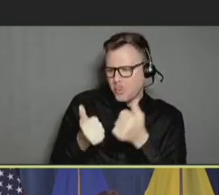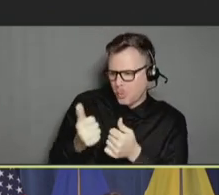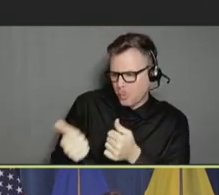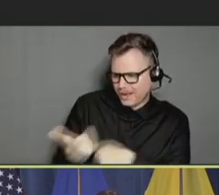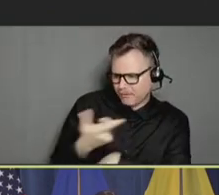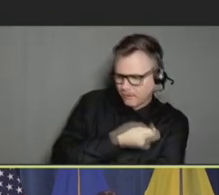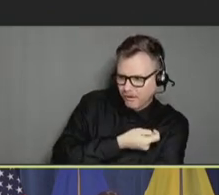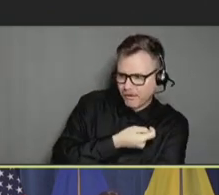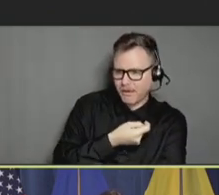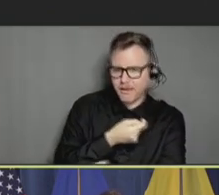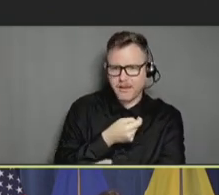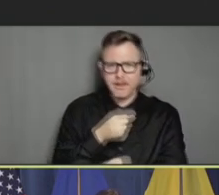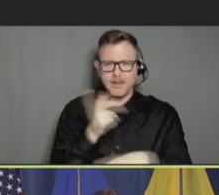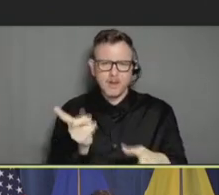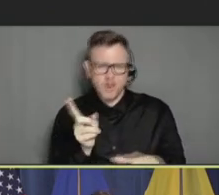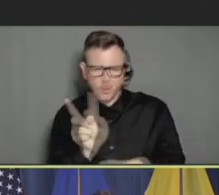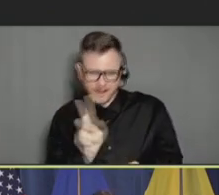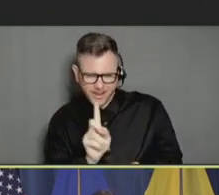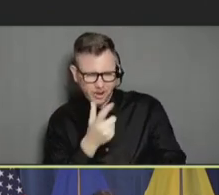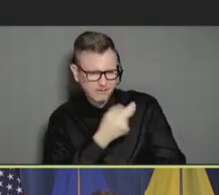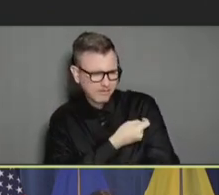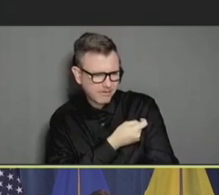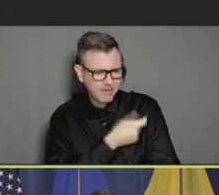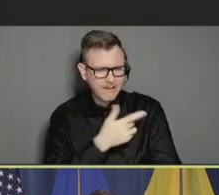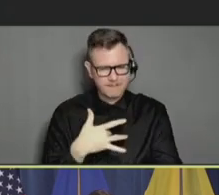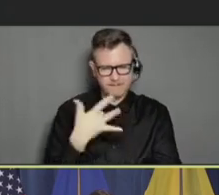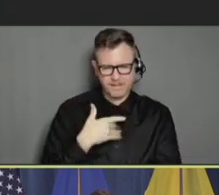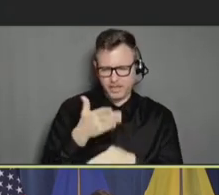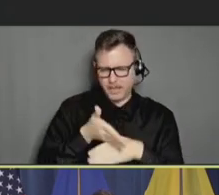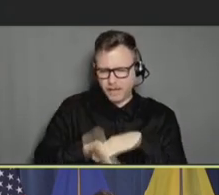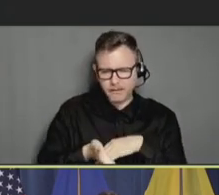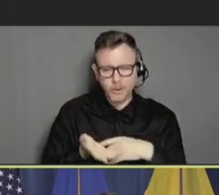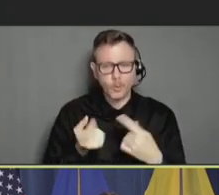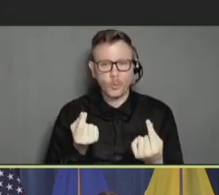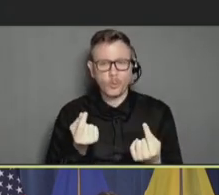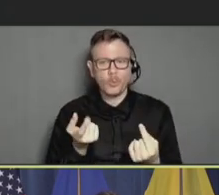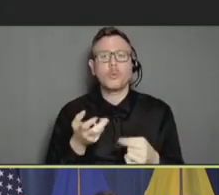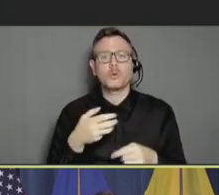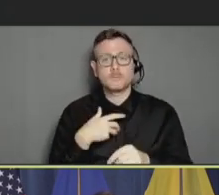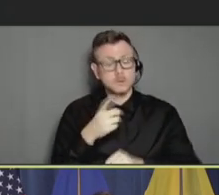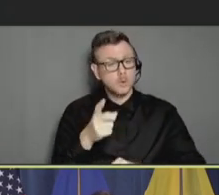did you get it and how did you feel?" And from a clinical standpoint, at that point,